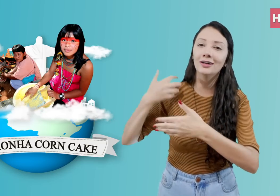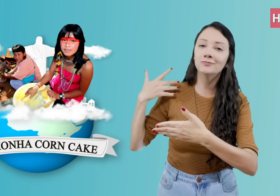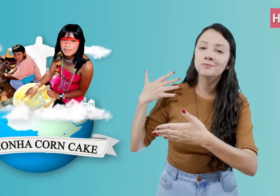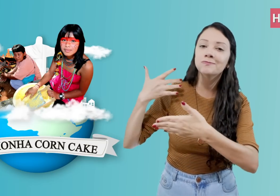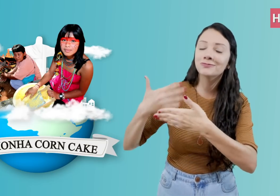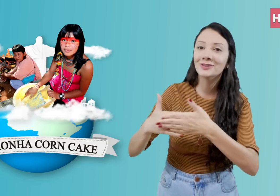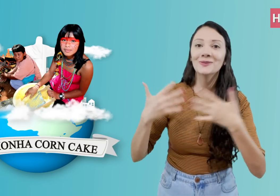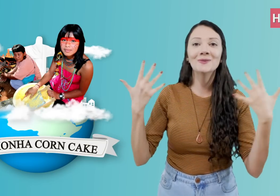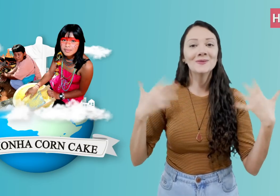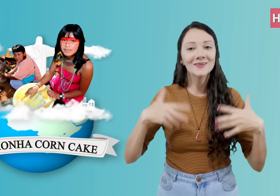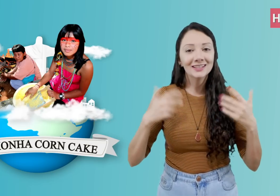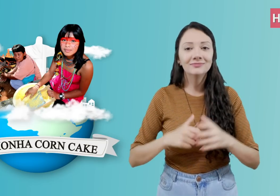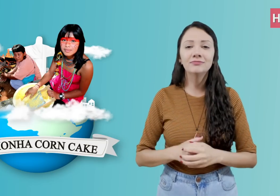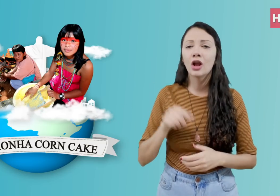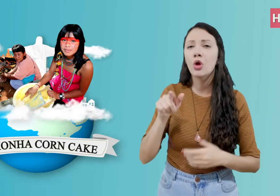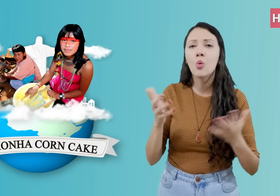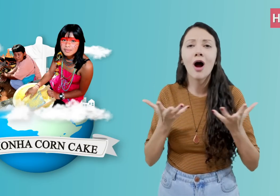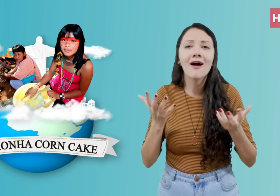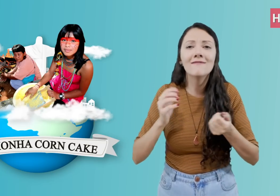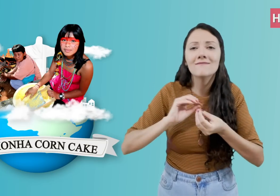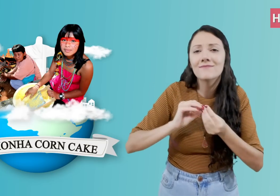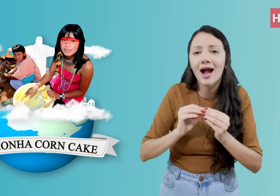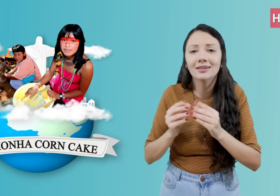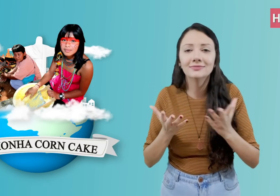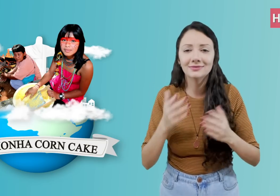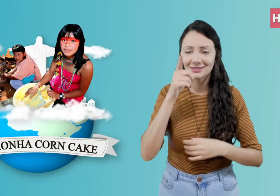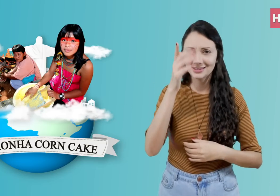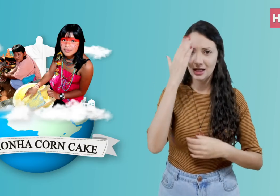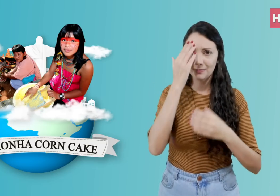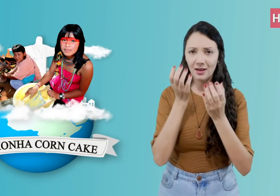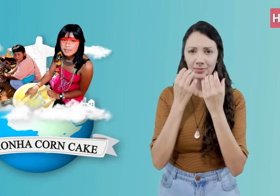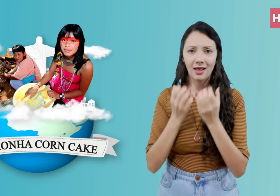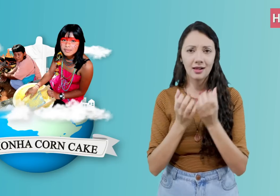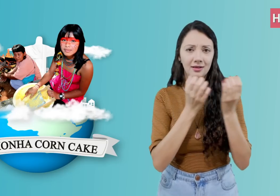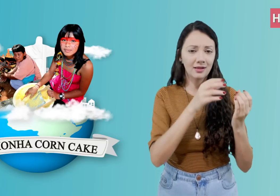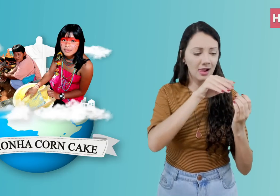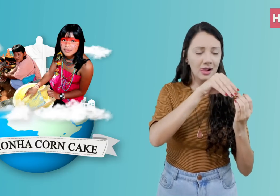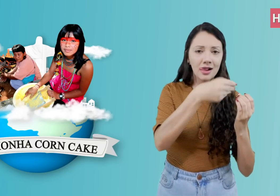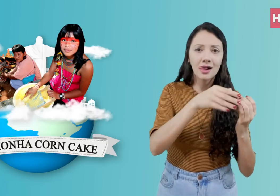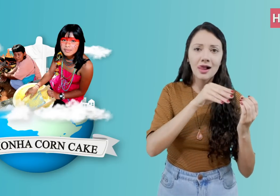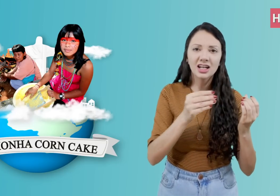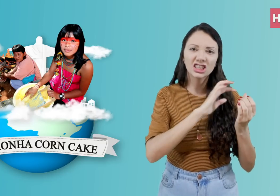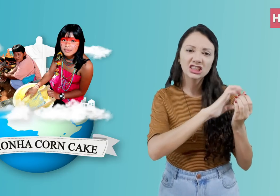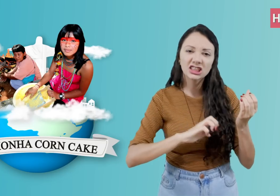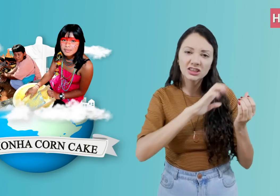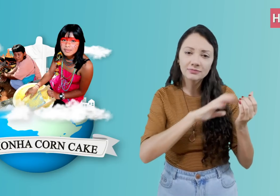a lot of mashed green corn.